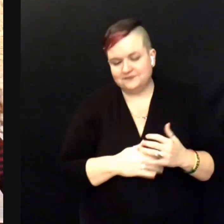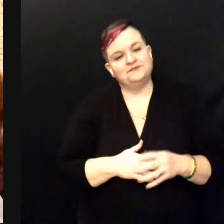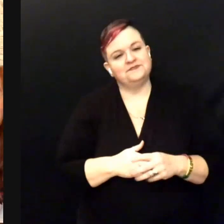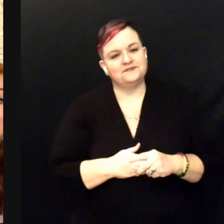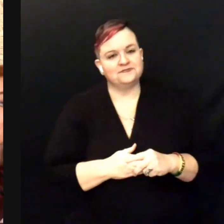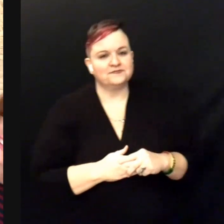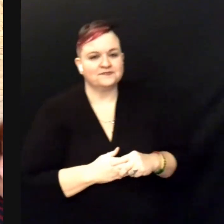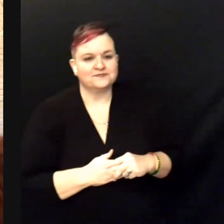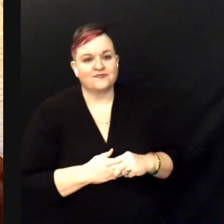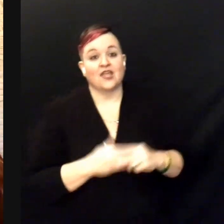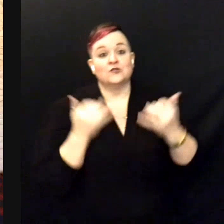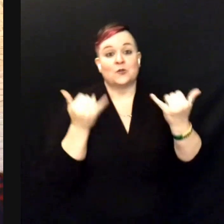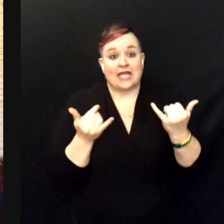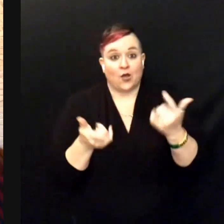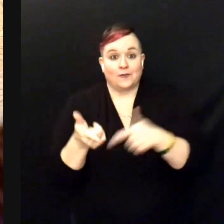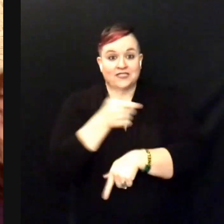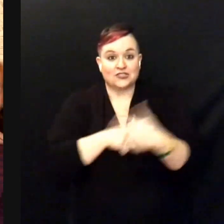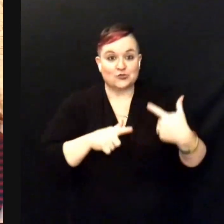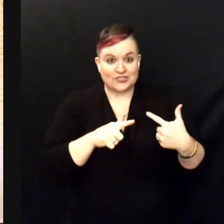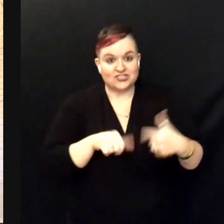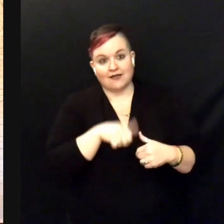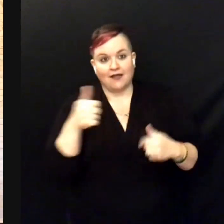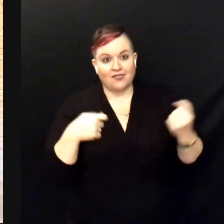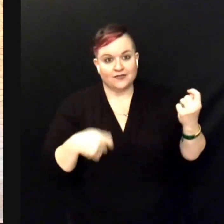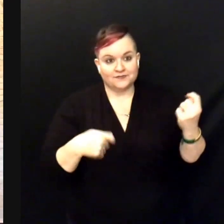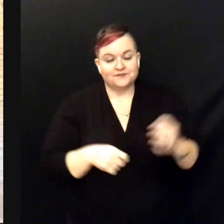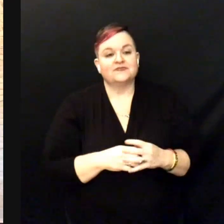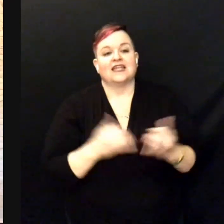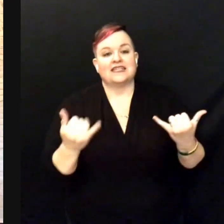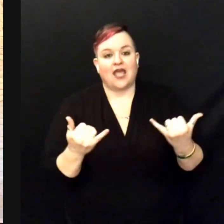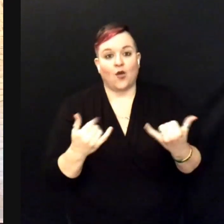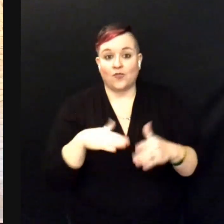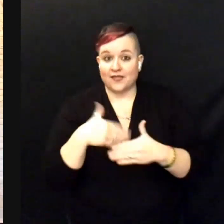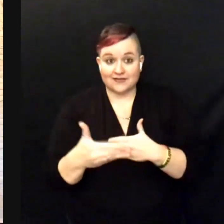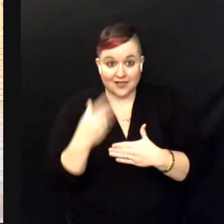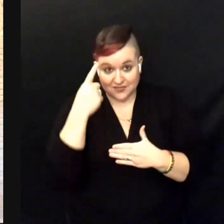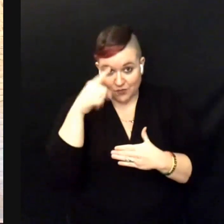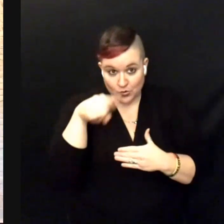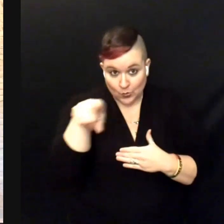So, I'm giong to switch it up and play this next one for you on the piano.